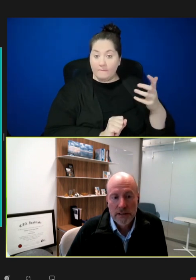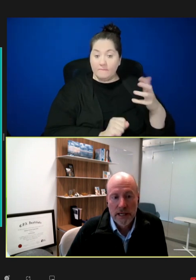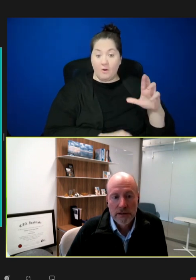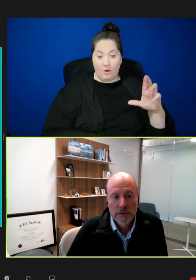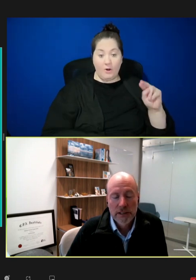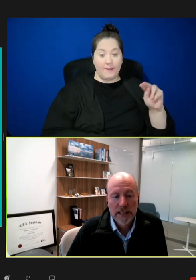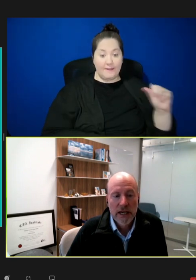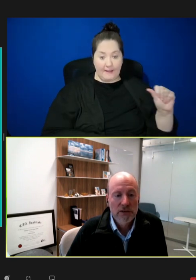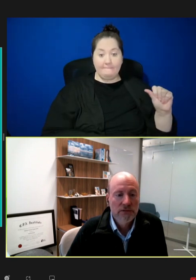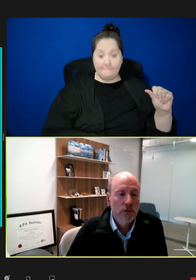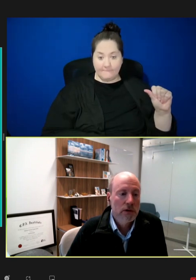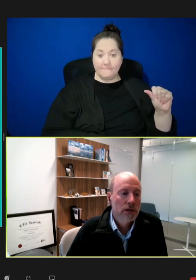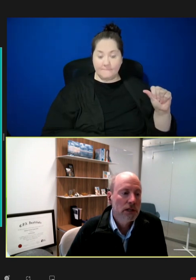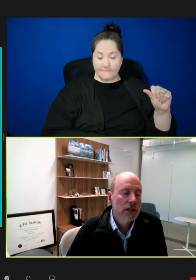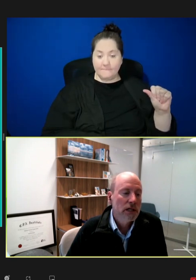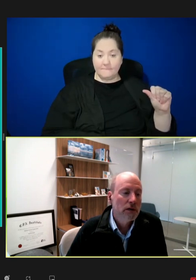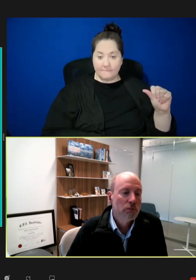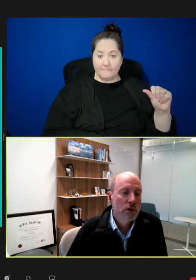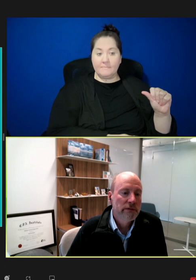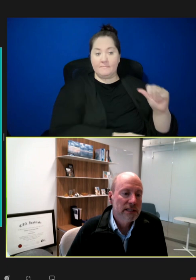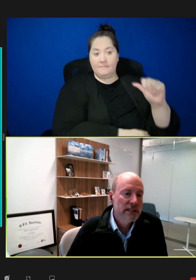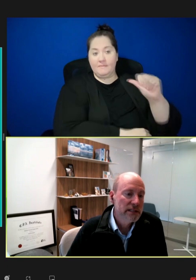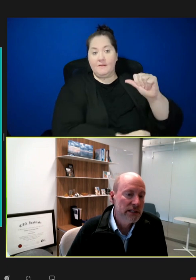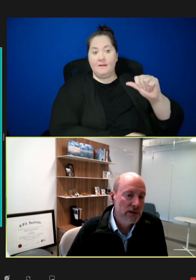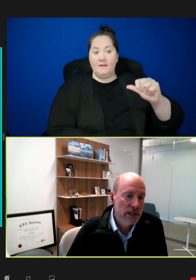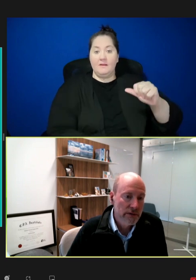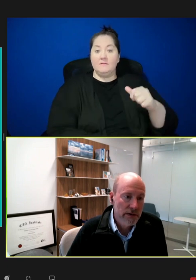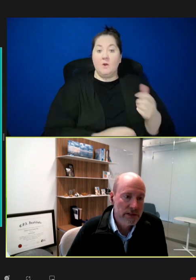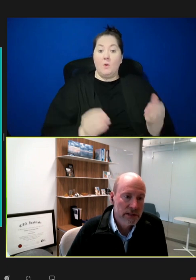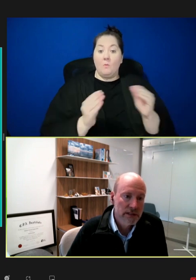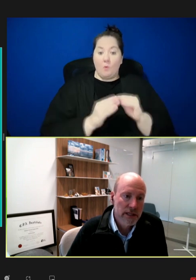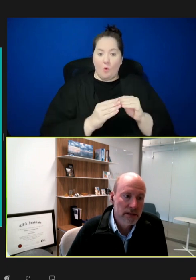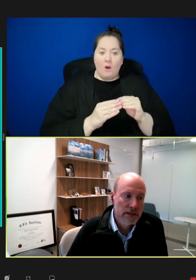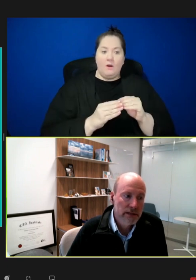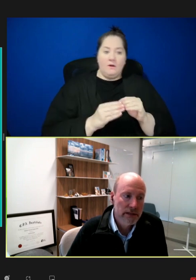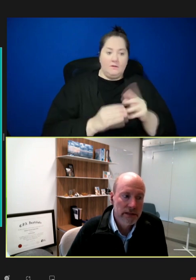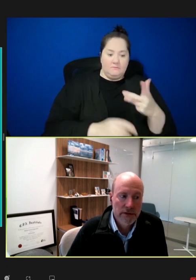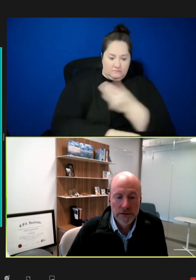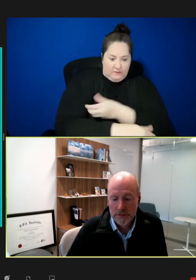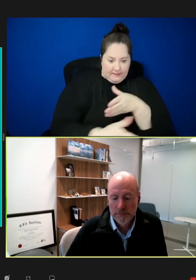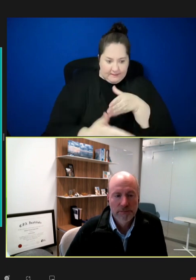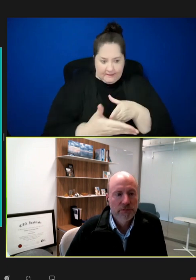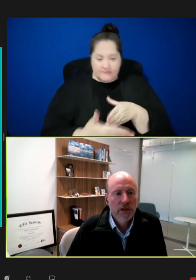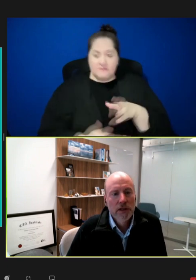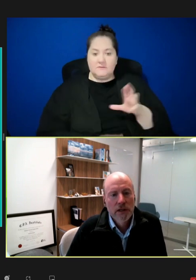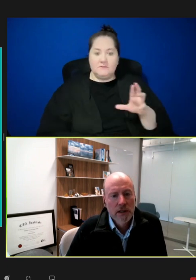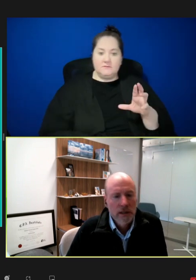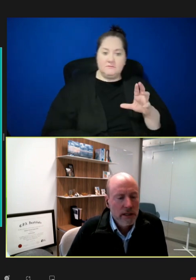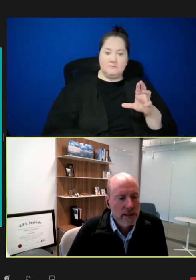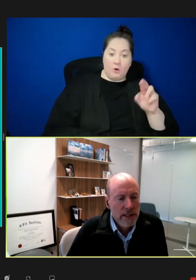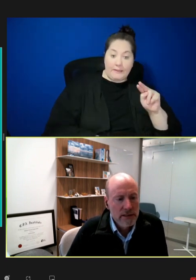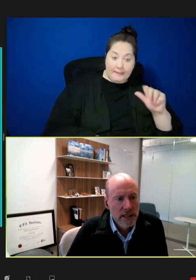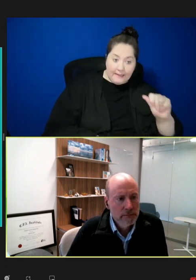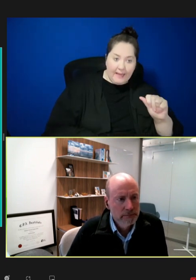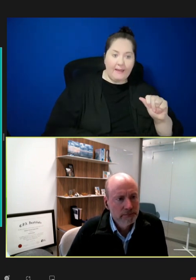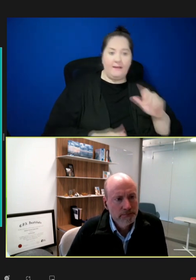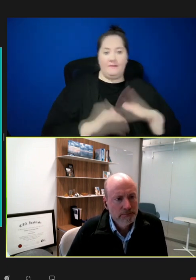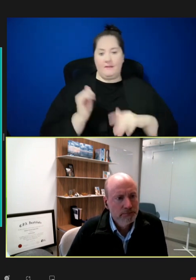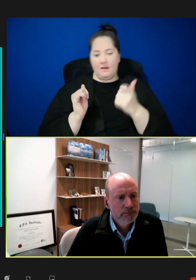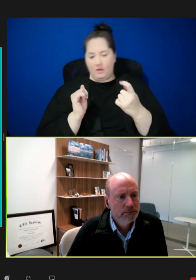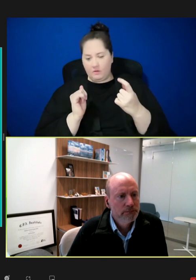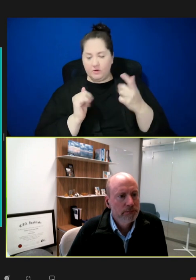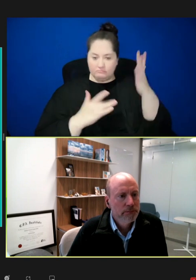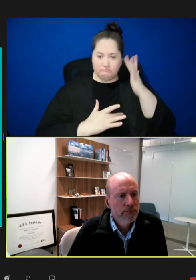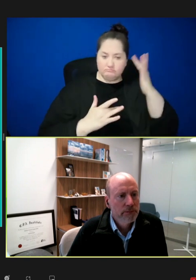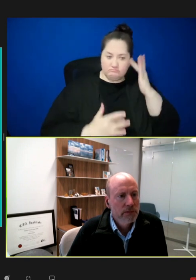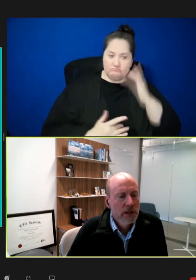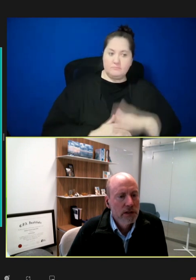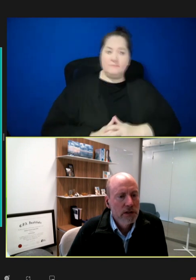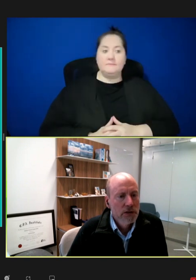and that really accounts for more vaccines against RNA viruses than the others. Next slide.